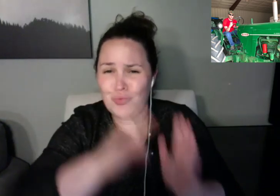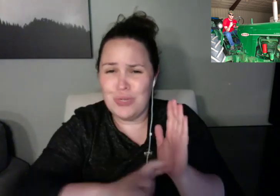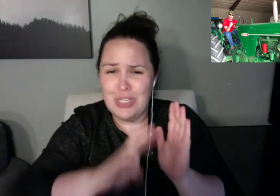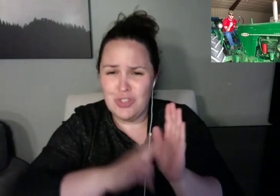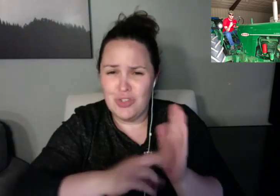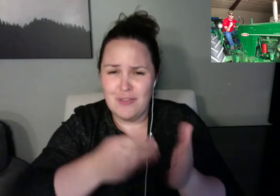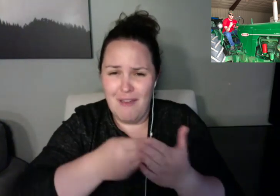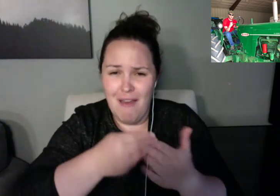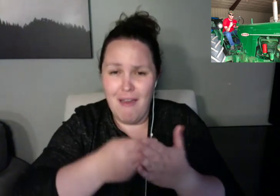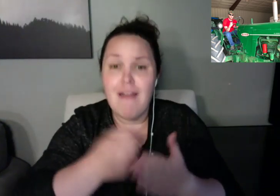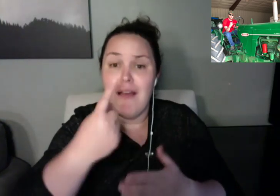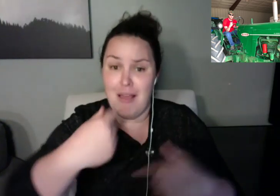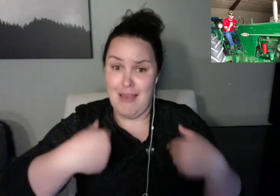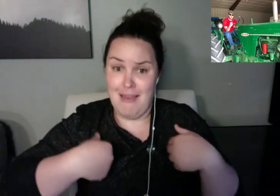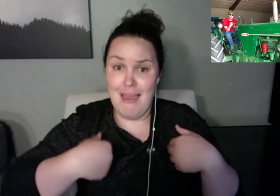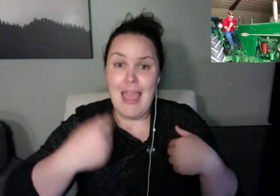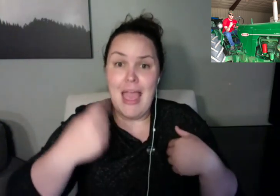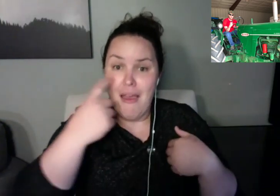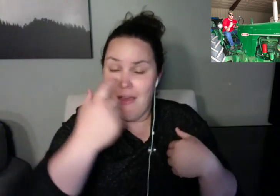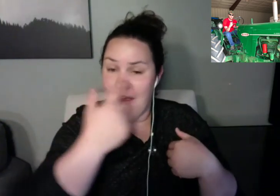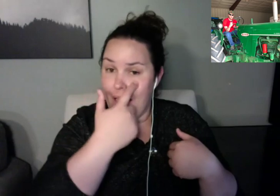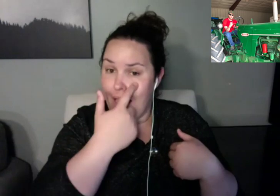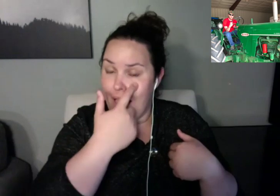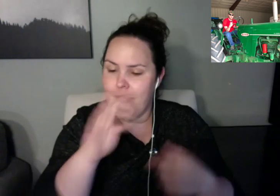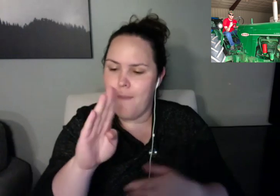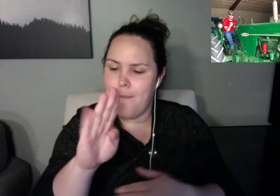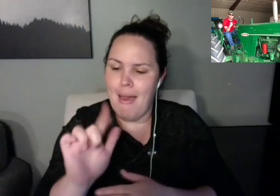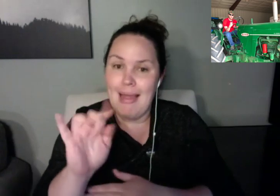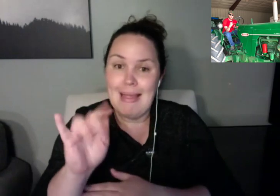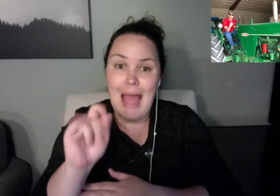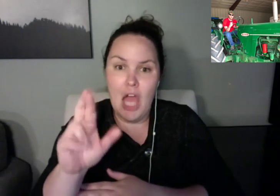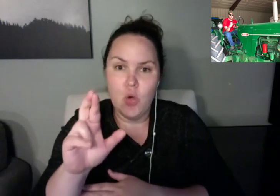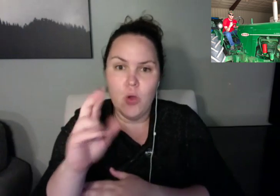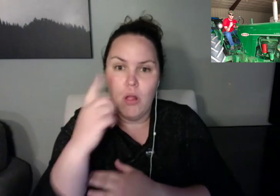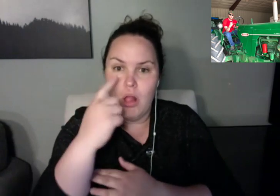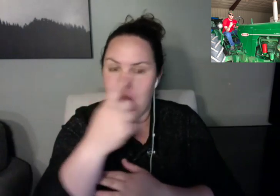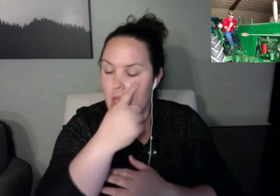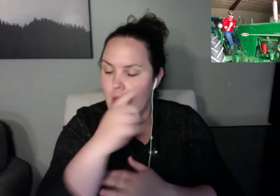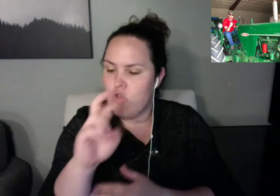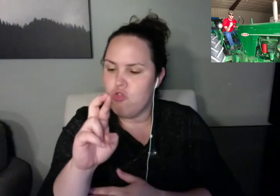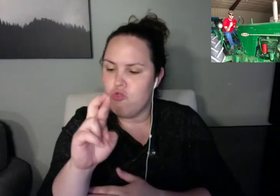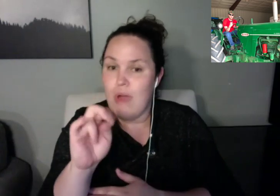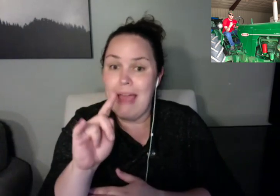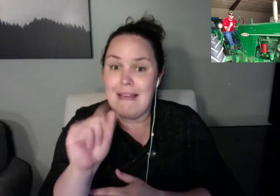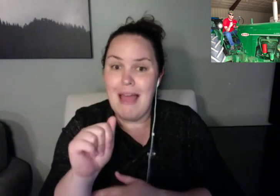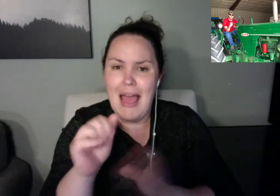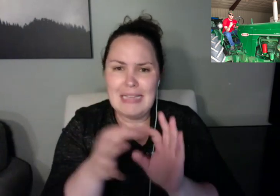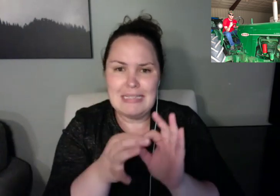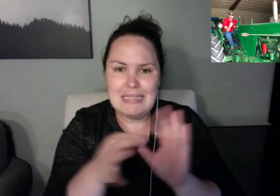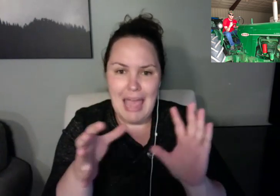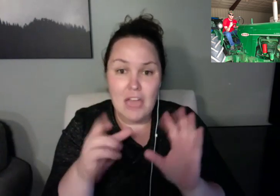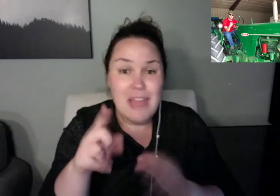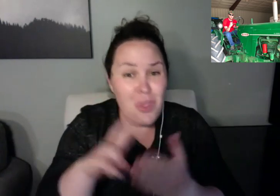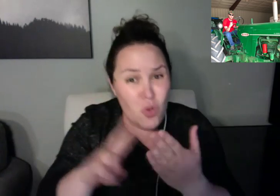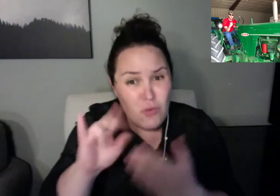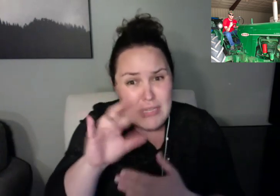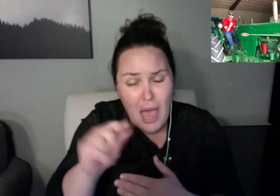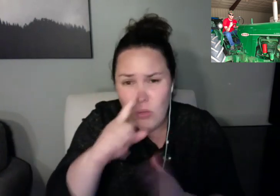Eme: Sometimes I just draw slow. >> Jen: There are actually a couple more questions. Oh, okay. >> Eme: Oh yeah!